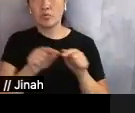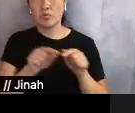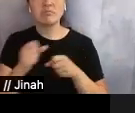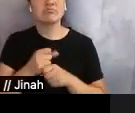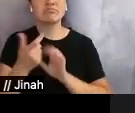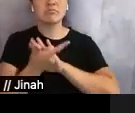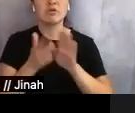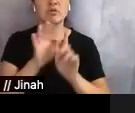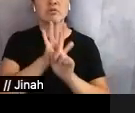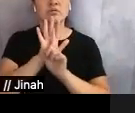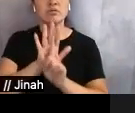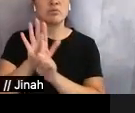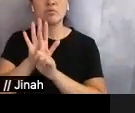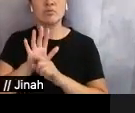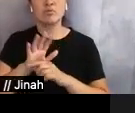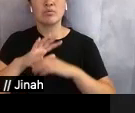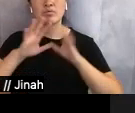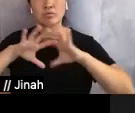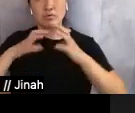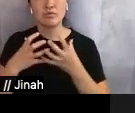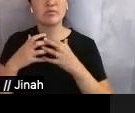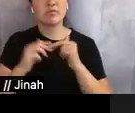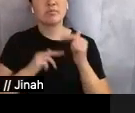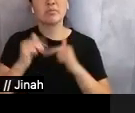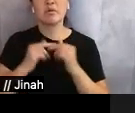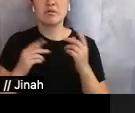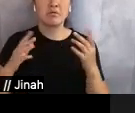and from there one could build ever more elaborate and involved realities.